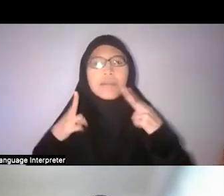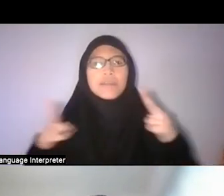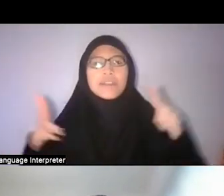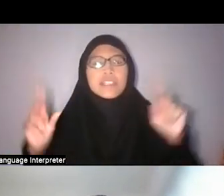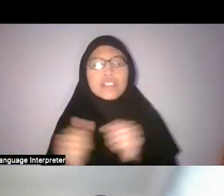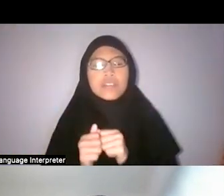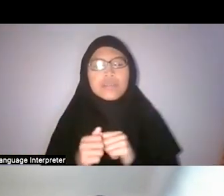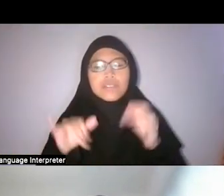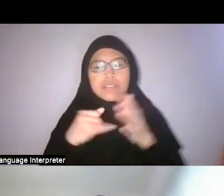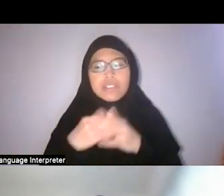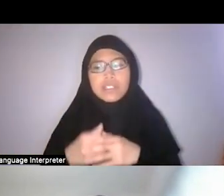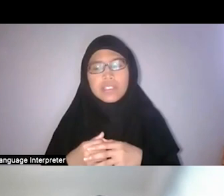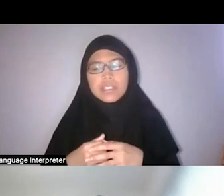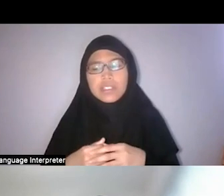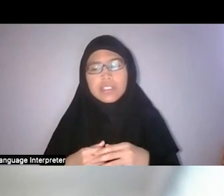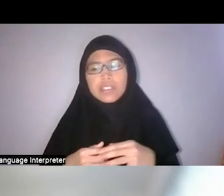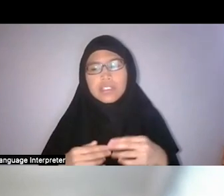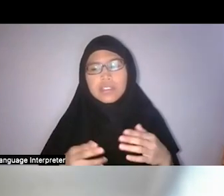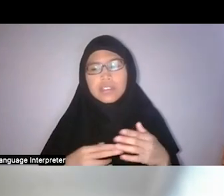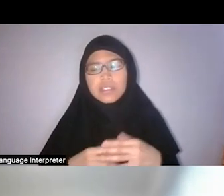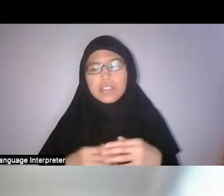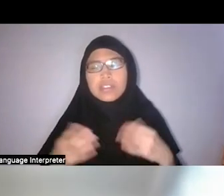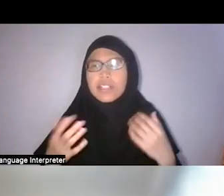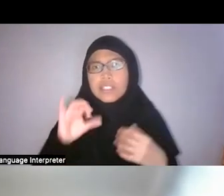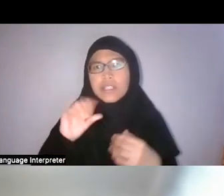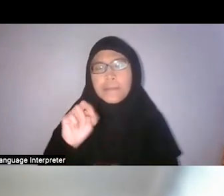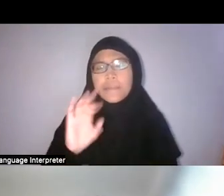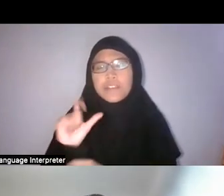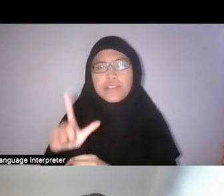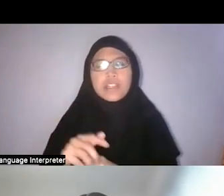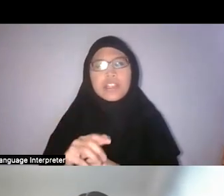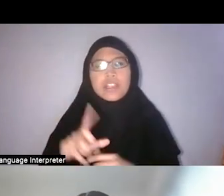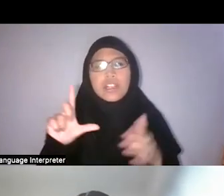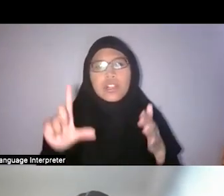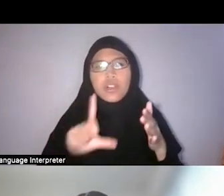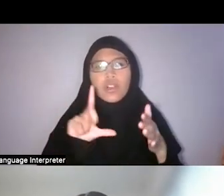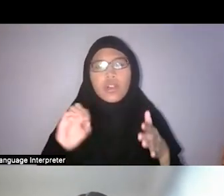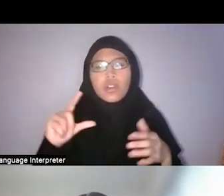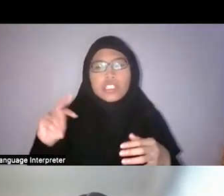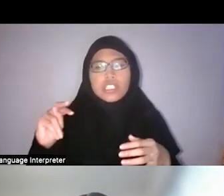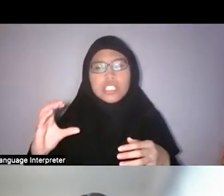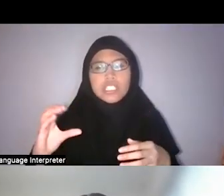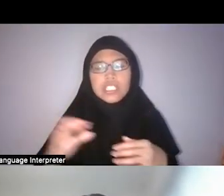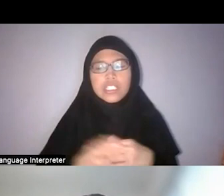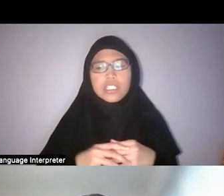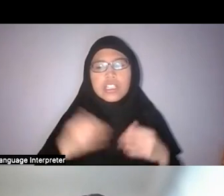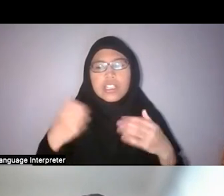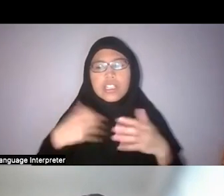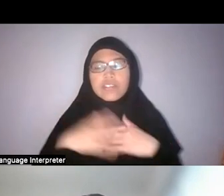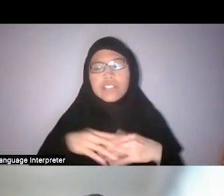imperial logic of classifying and arranging things very neatly. Even the so-called “English garden” which borrows landscape–